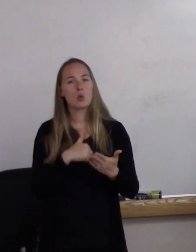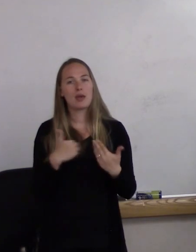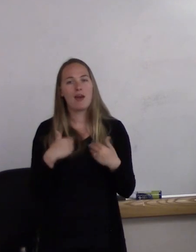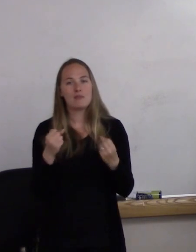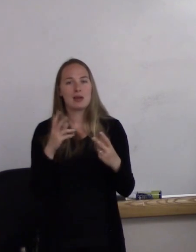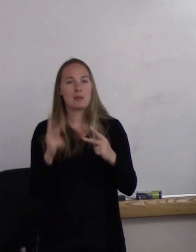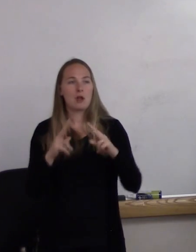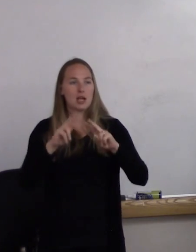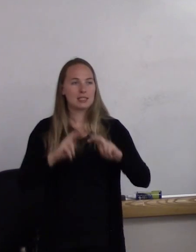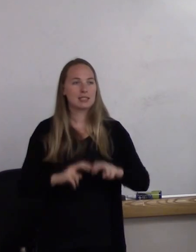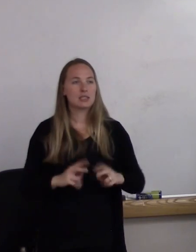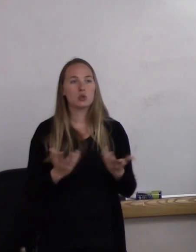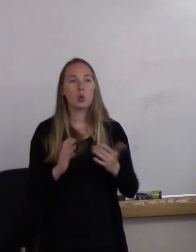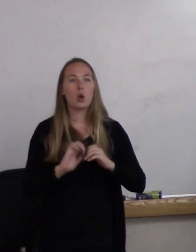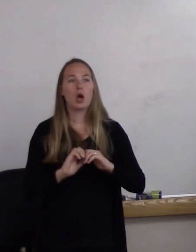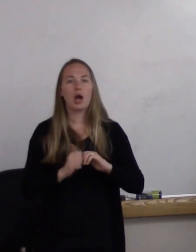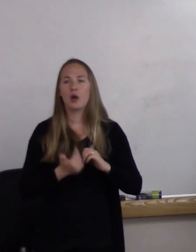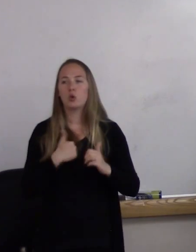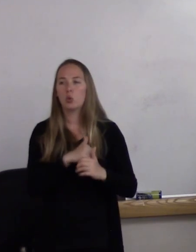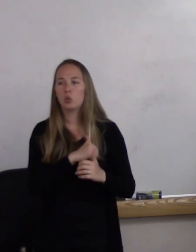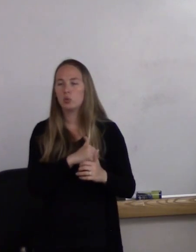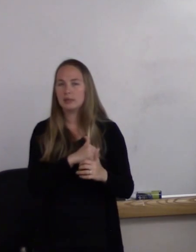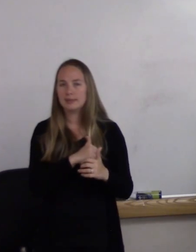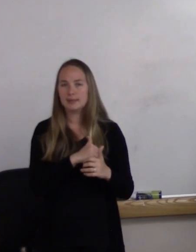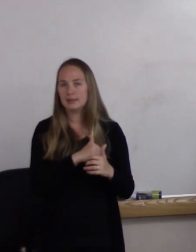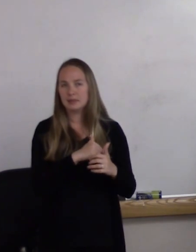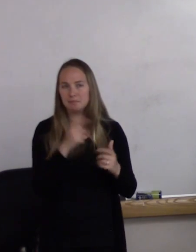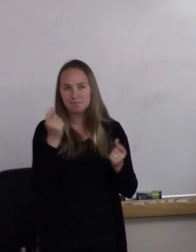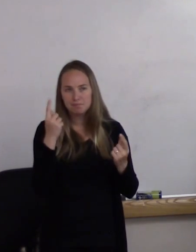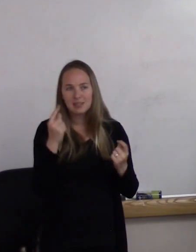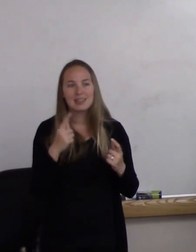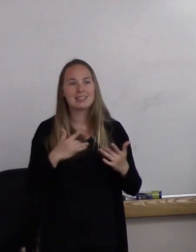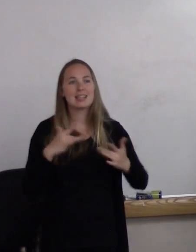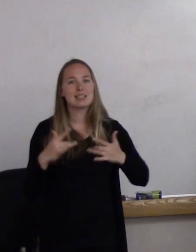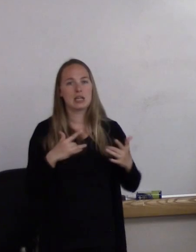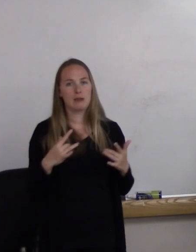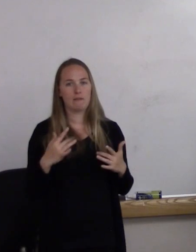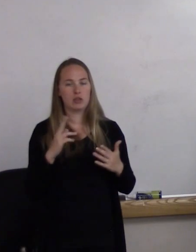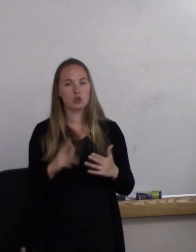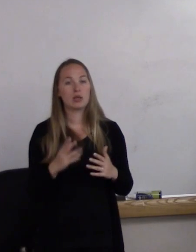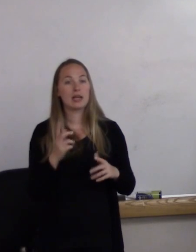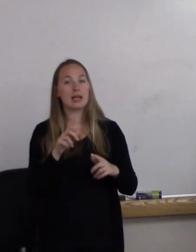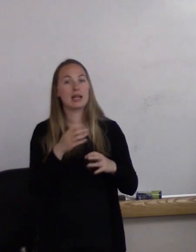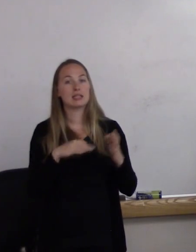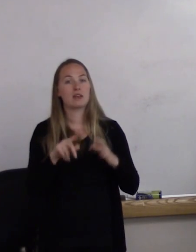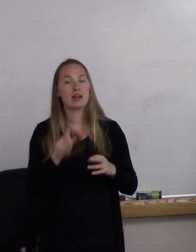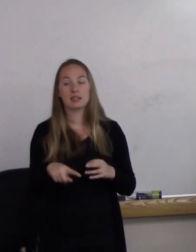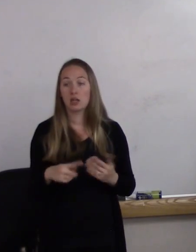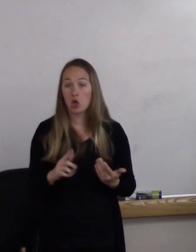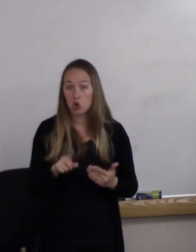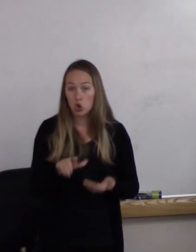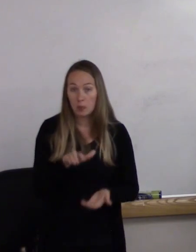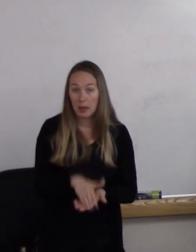so how do you take a sensitive history? Instead of asking things like, "Are you married?" you ask questions like,